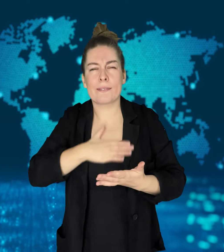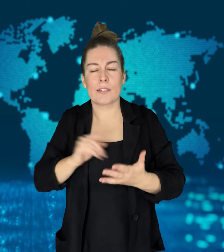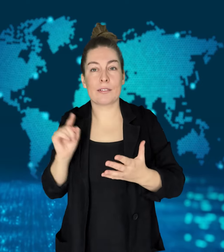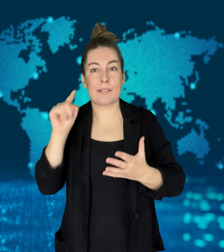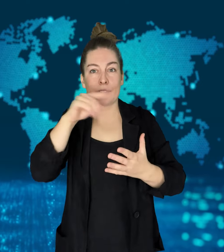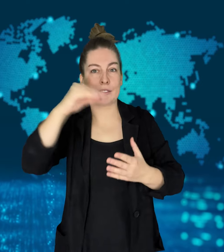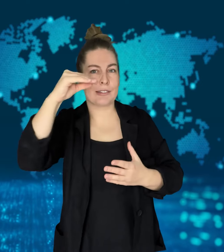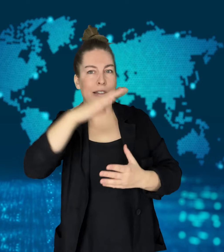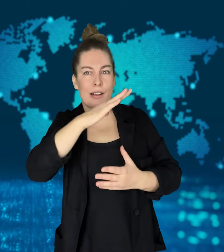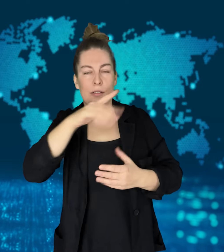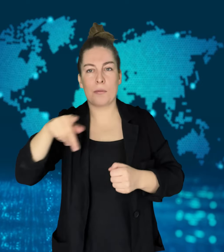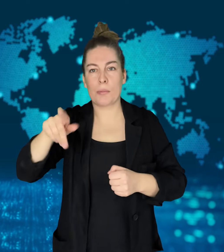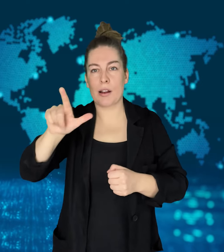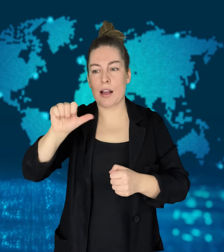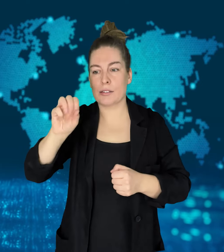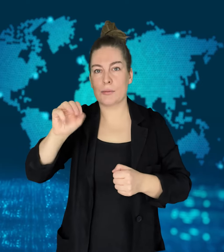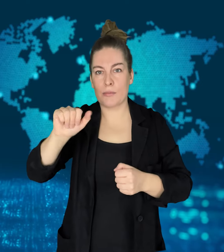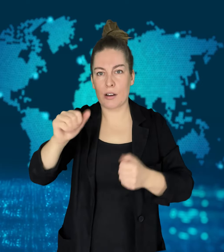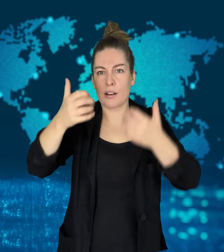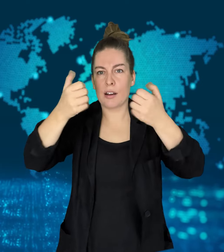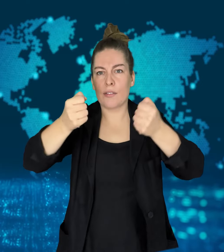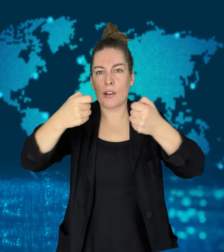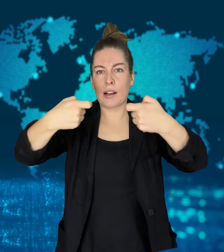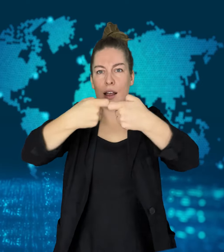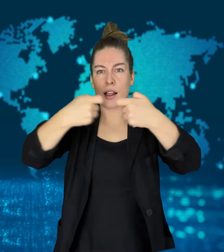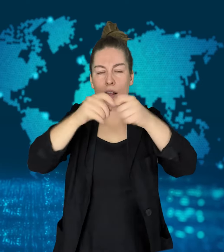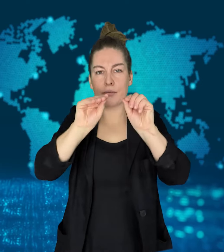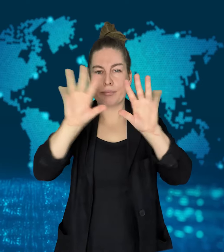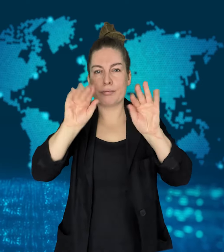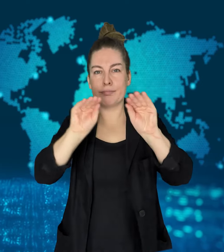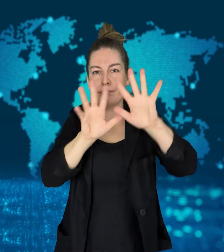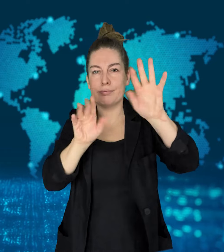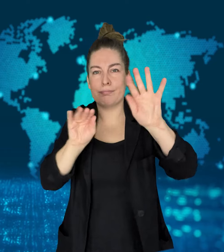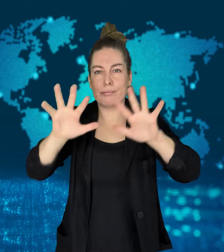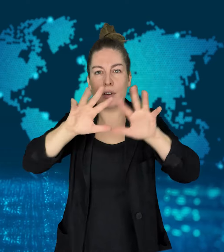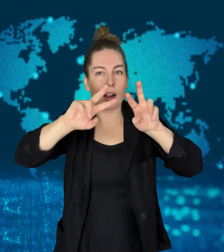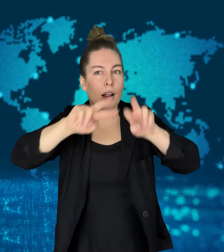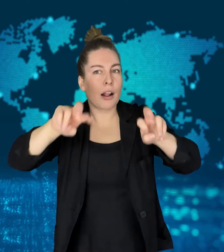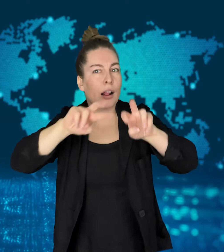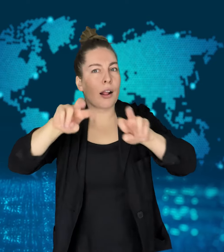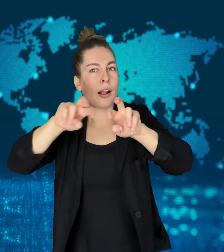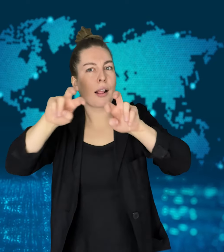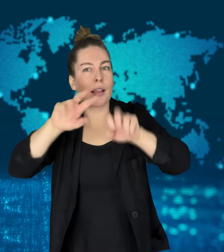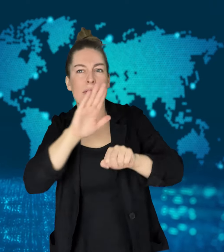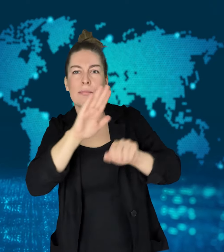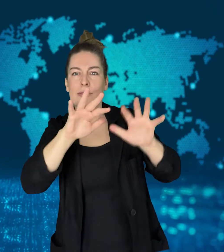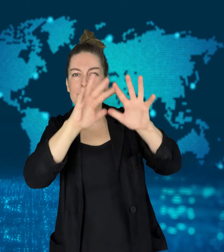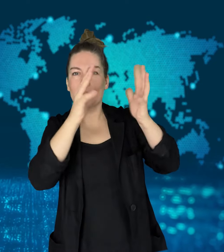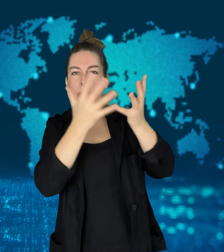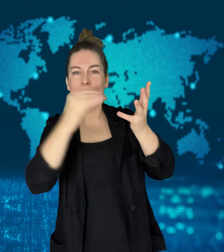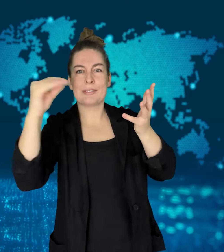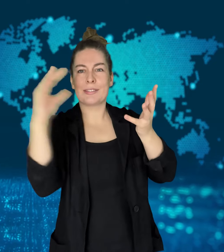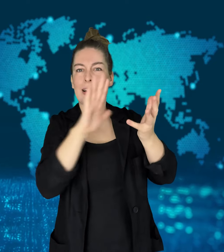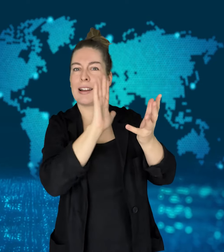It is equipped to study discharges of plasma and magnetic energy that